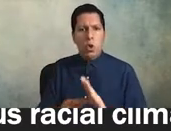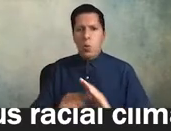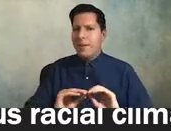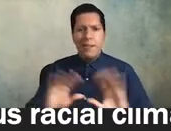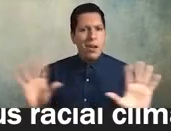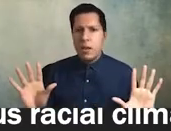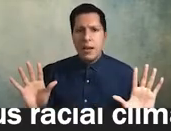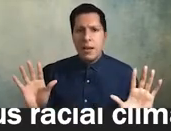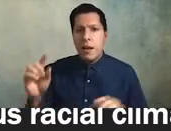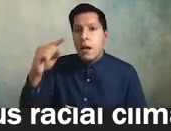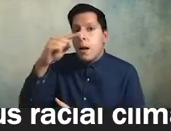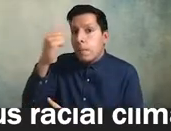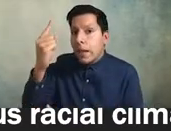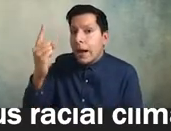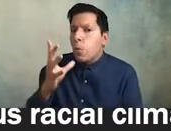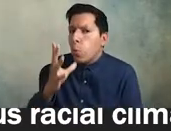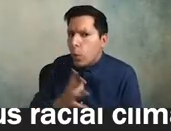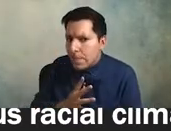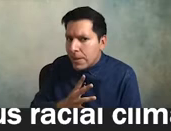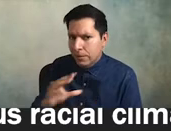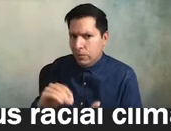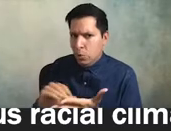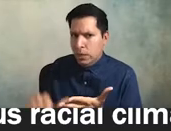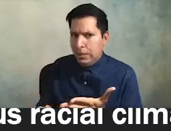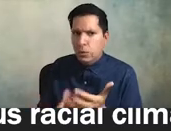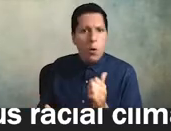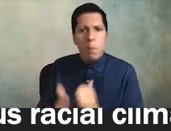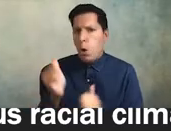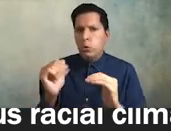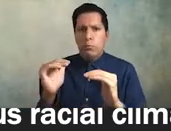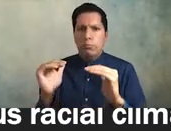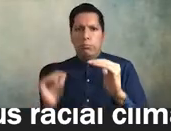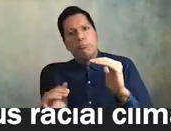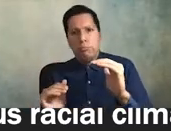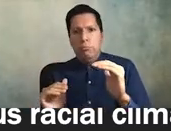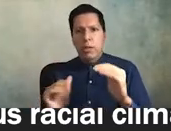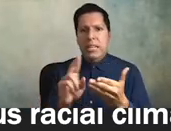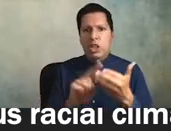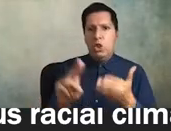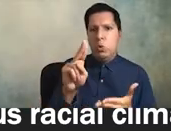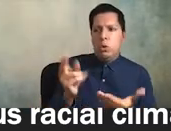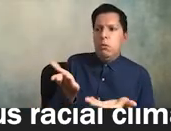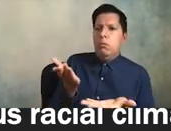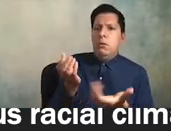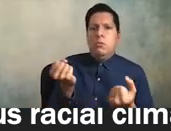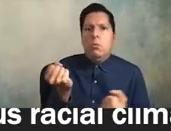black women students who are most underserved by the institution on this particular student success